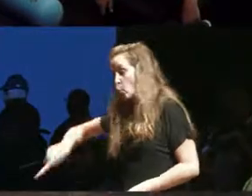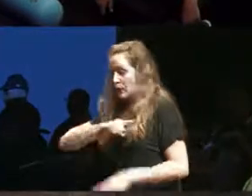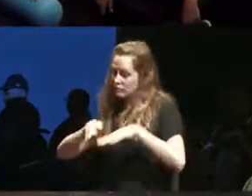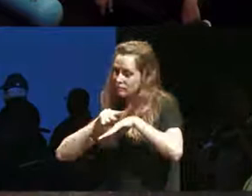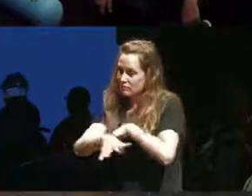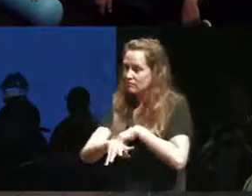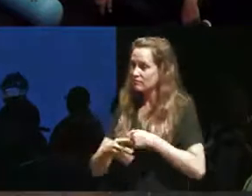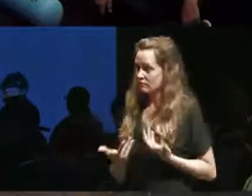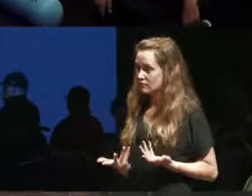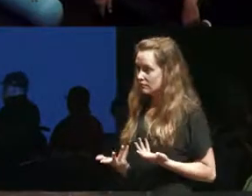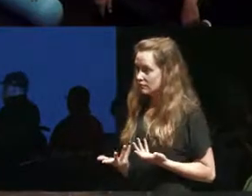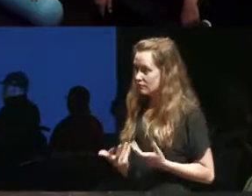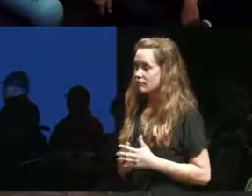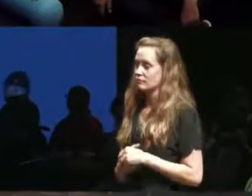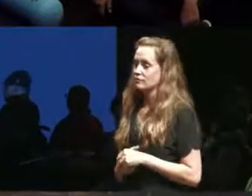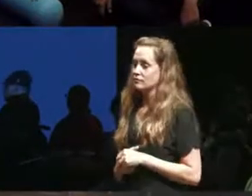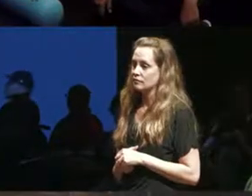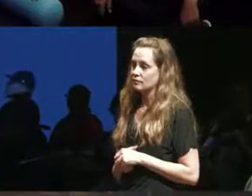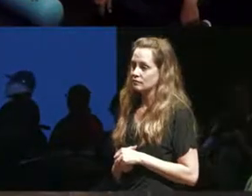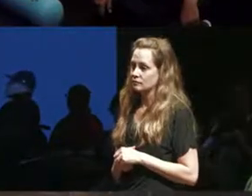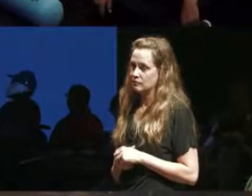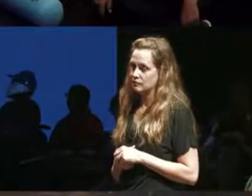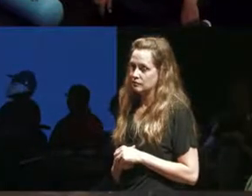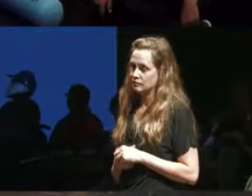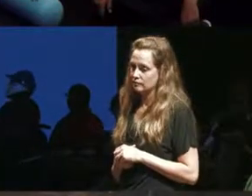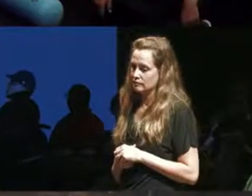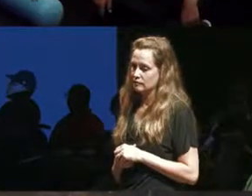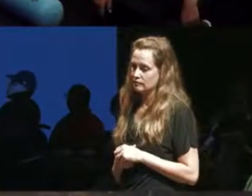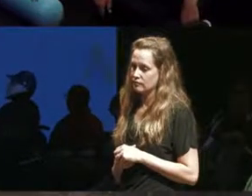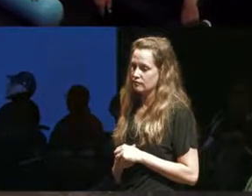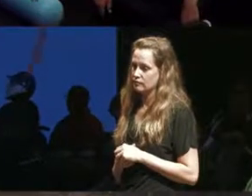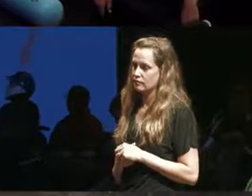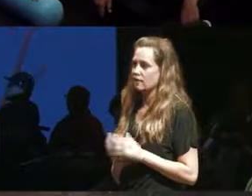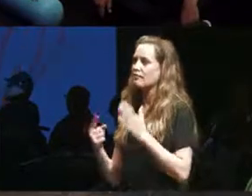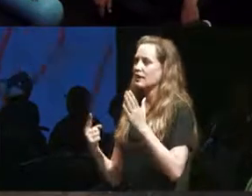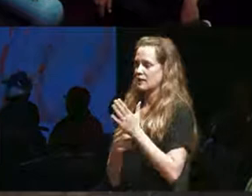some really there's a lot of ways that it gets reproduced the way it is and so